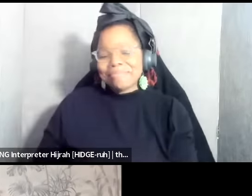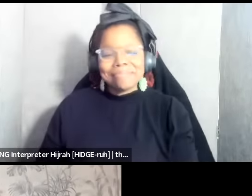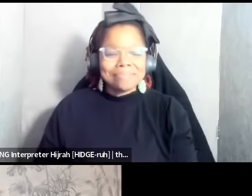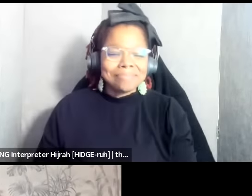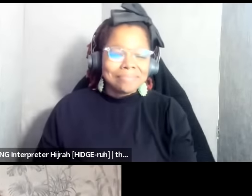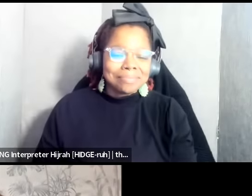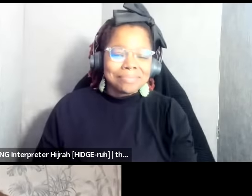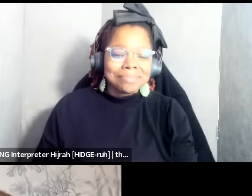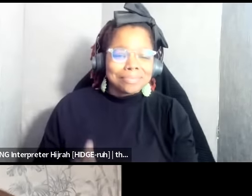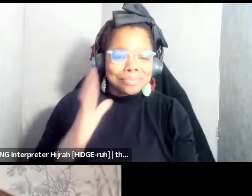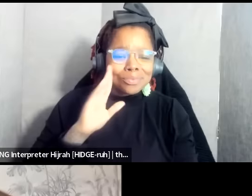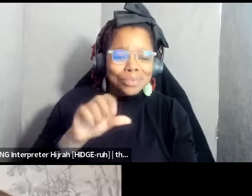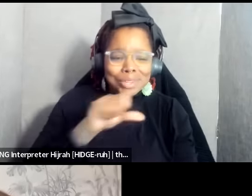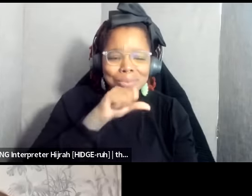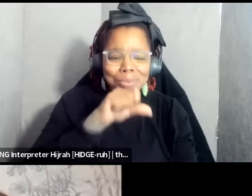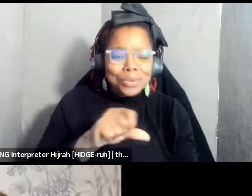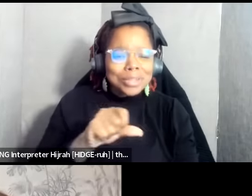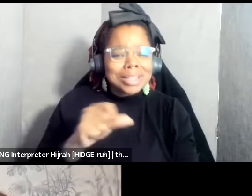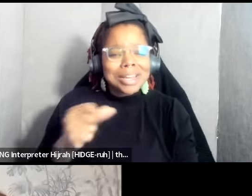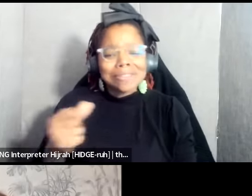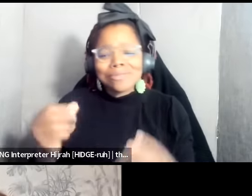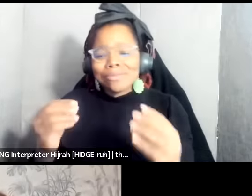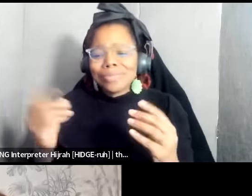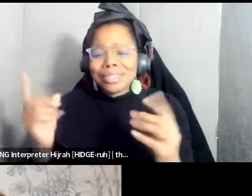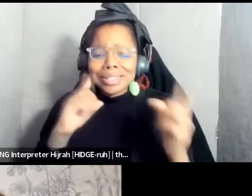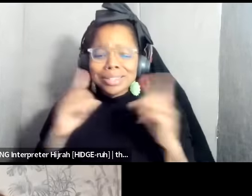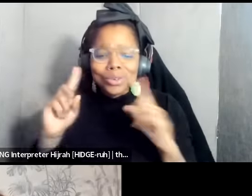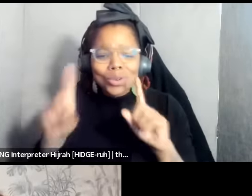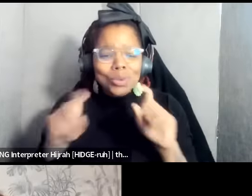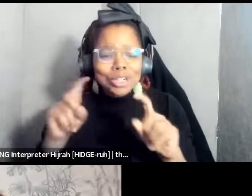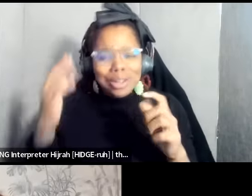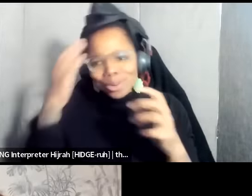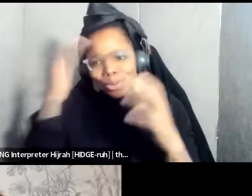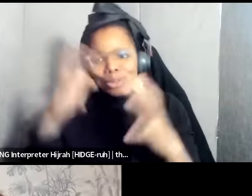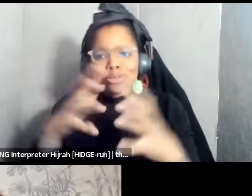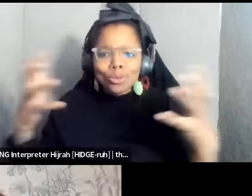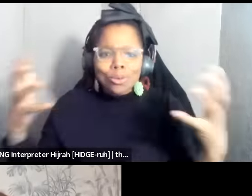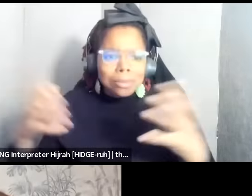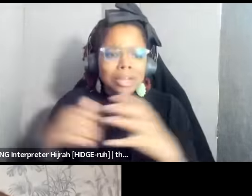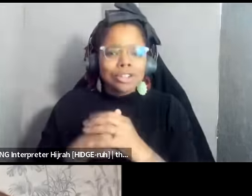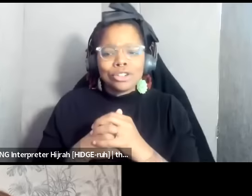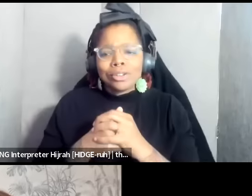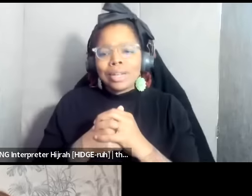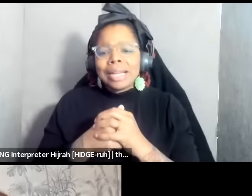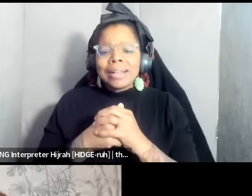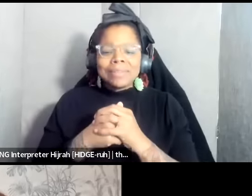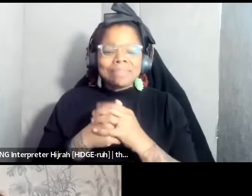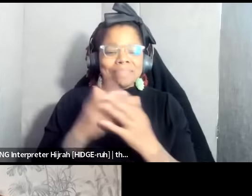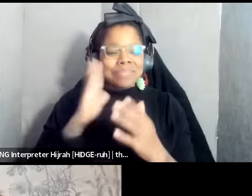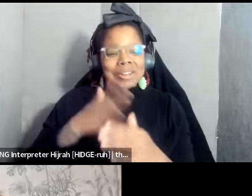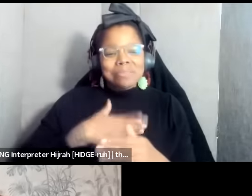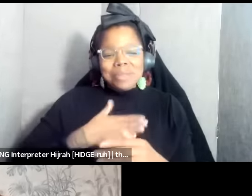to hear the questions I know there's so much that can be said and um I would be happy to address